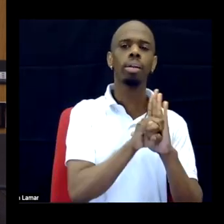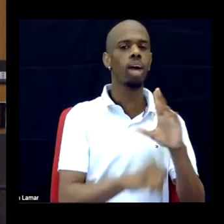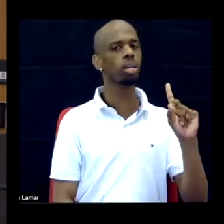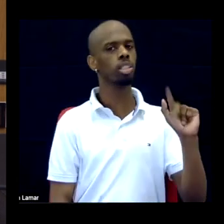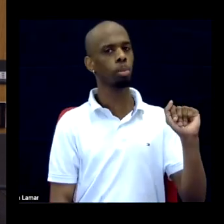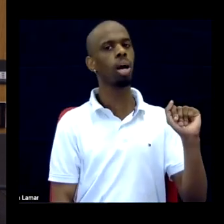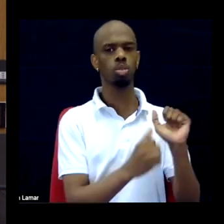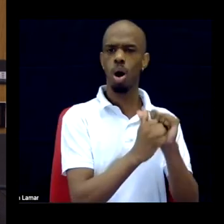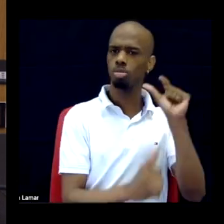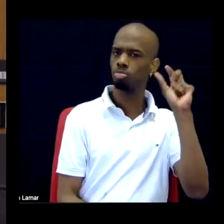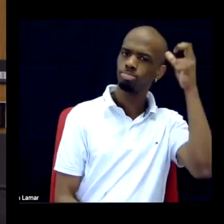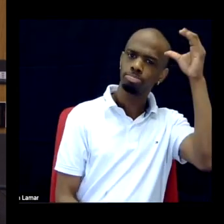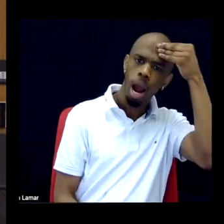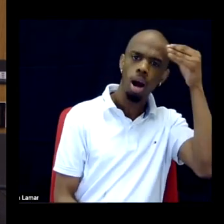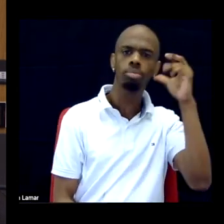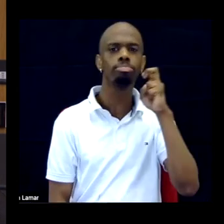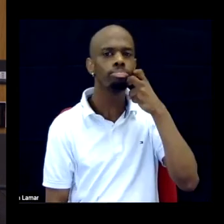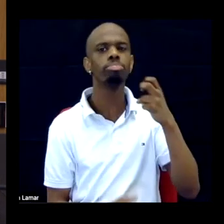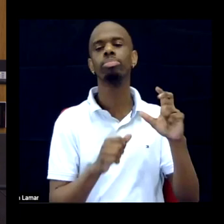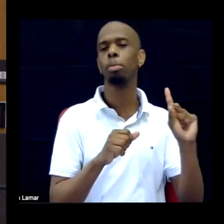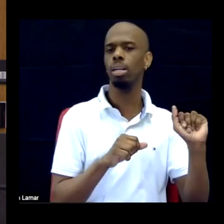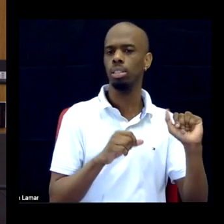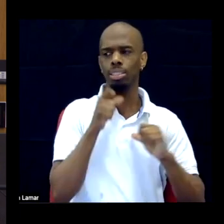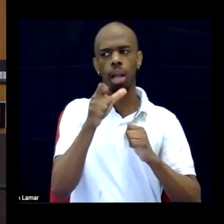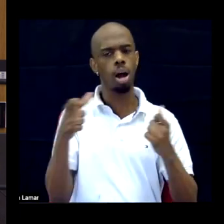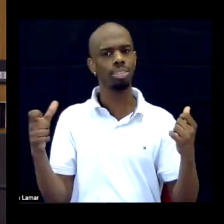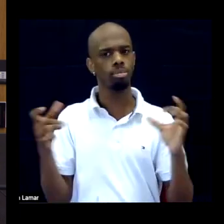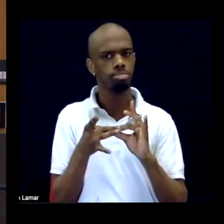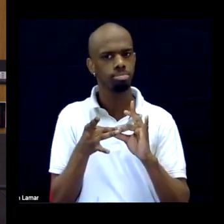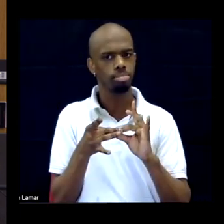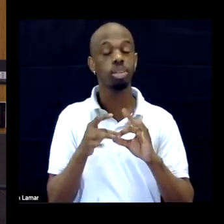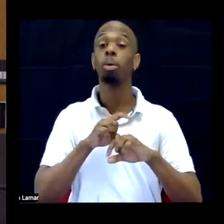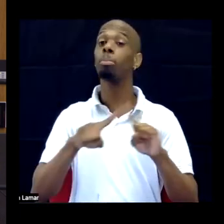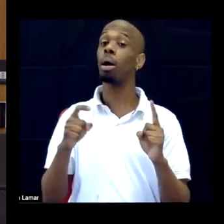But these things frequently get conflated in an ablest world that believes most or all